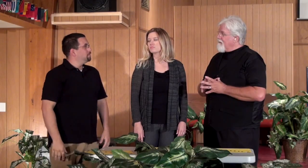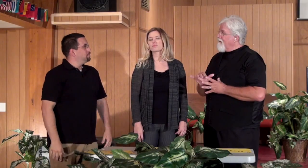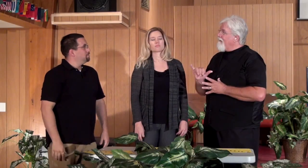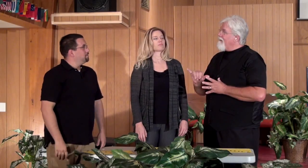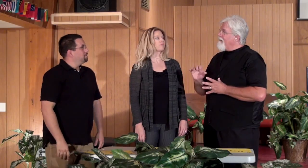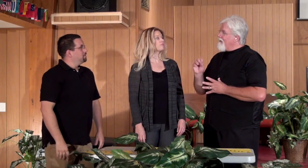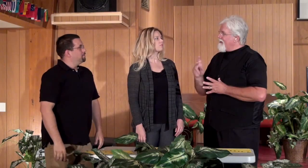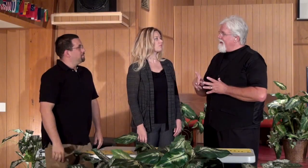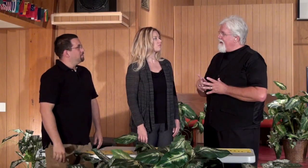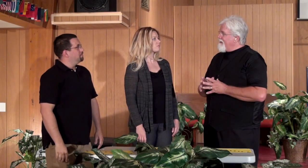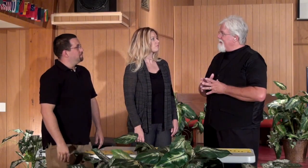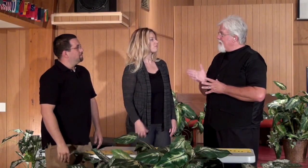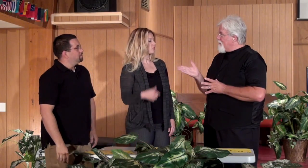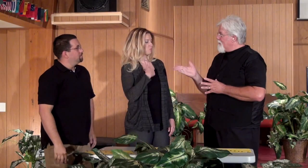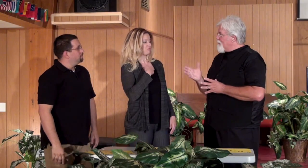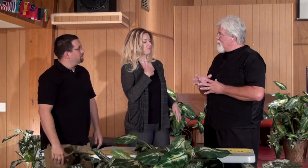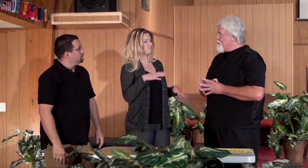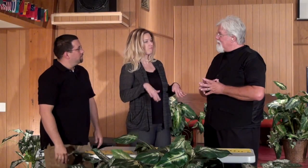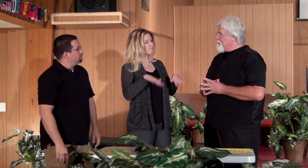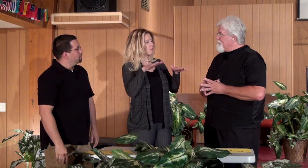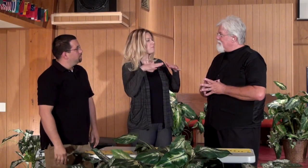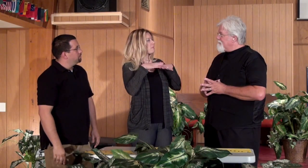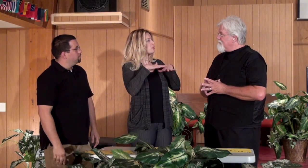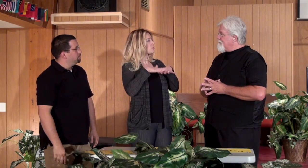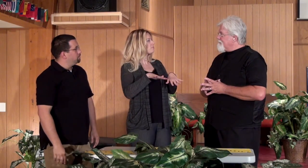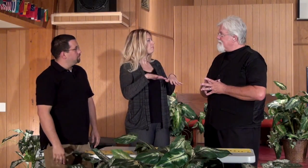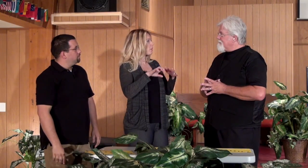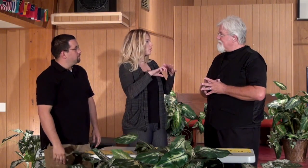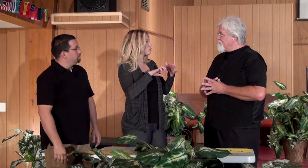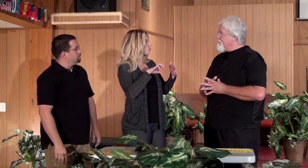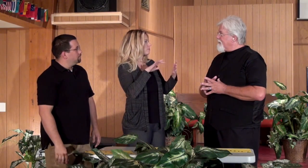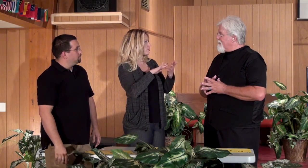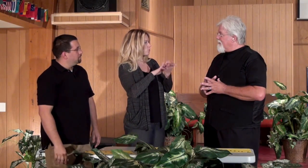Mark: Ok what about you? Candice: I grew up mainstream as well.